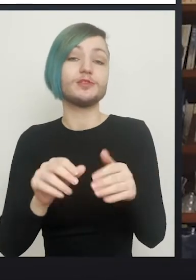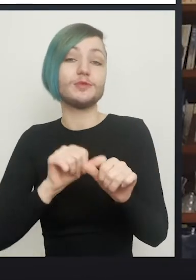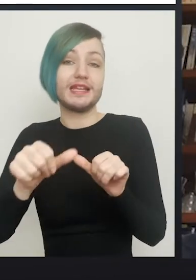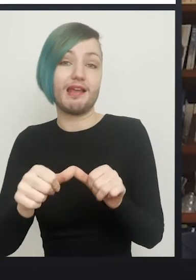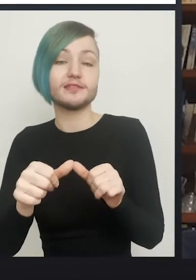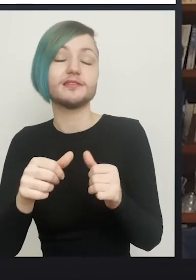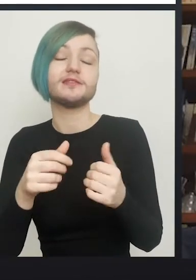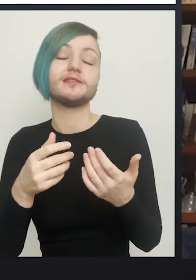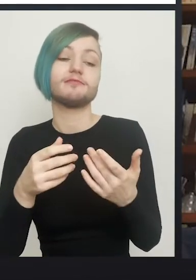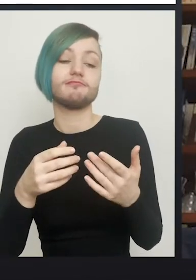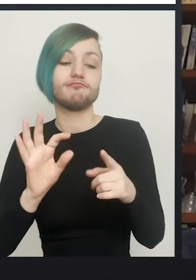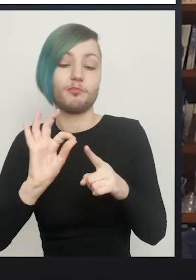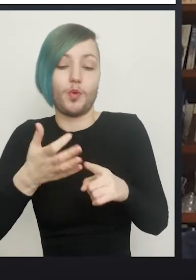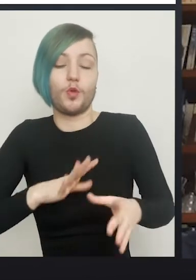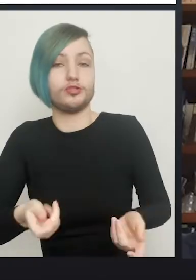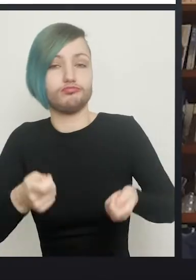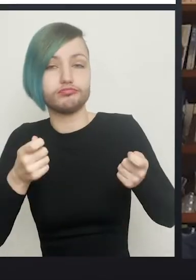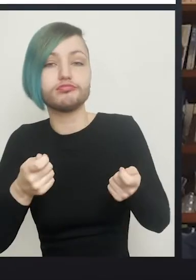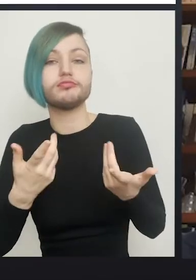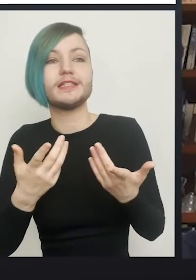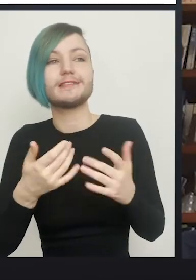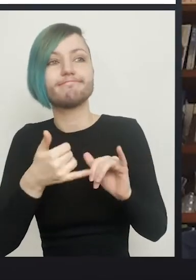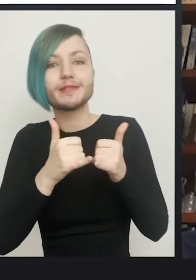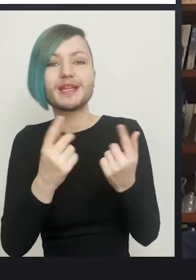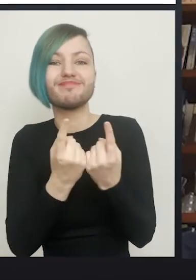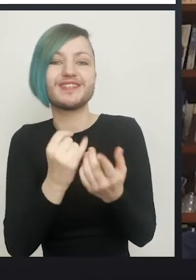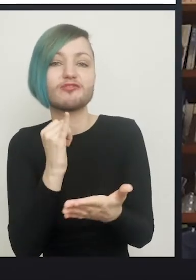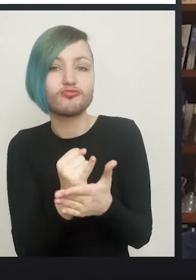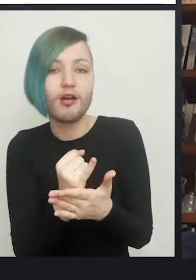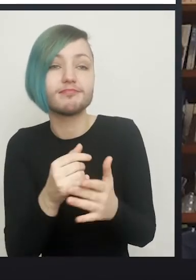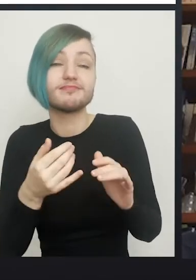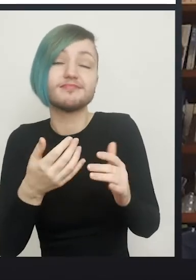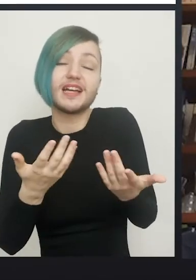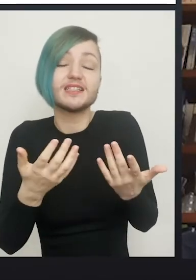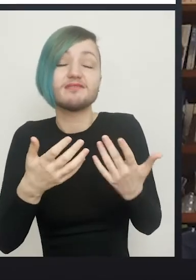right. Obviously there are some things that you just can't escape, if you're cutting the body,